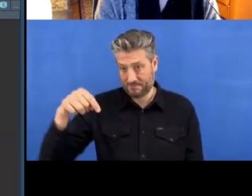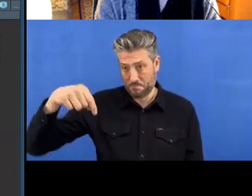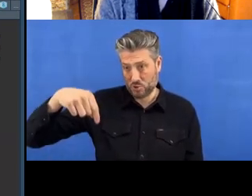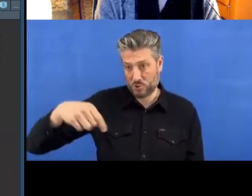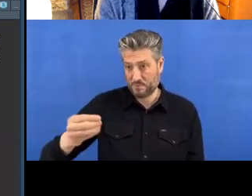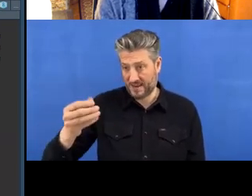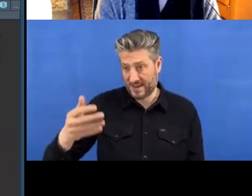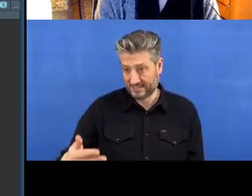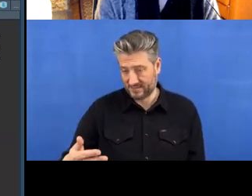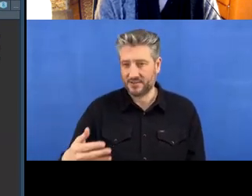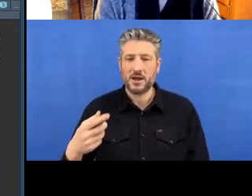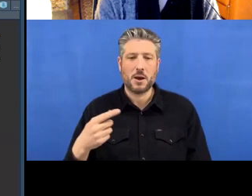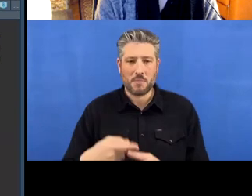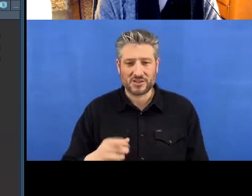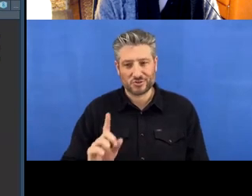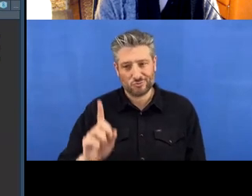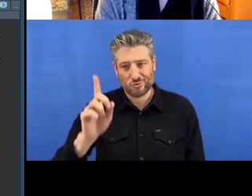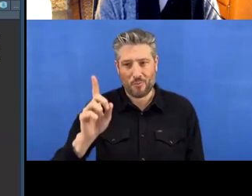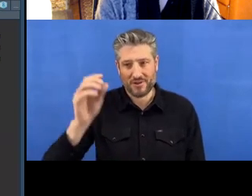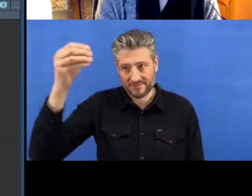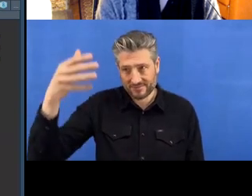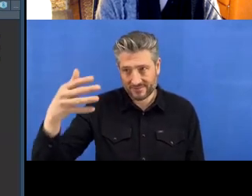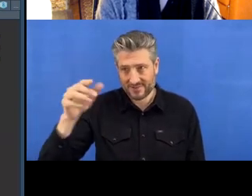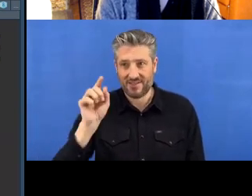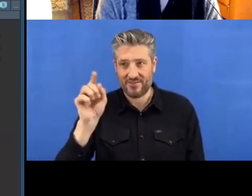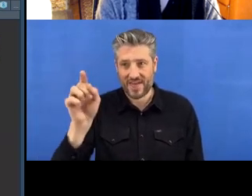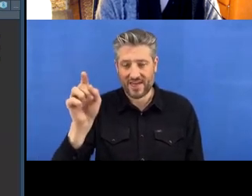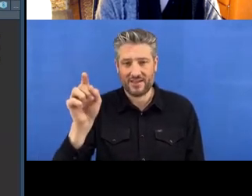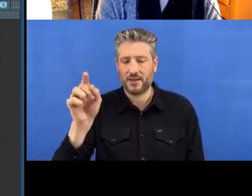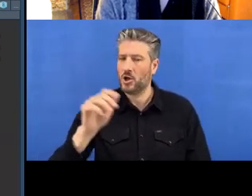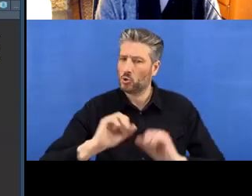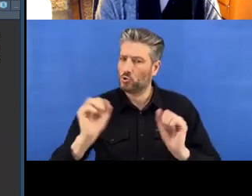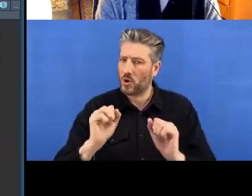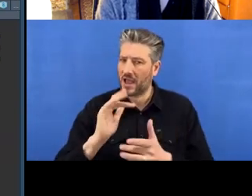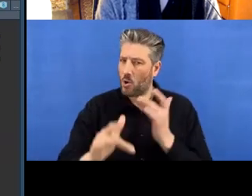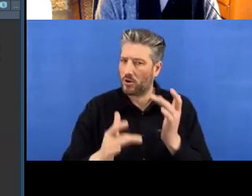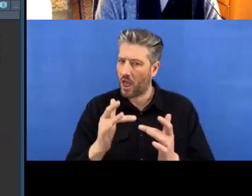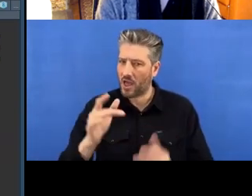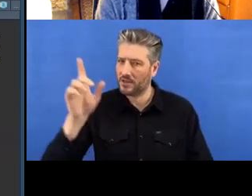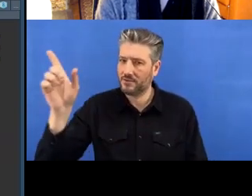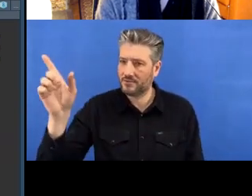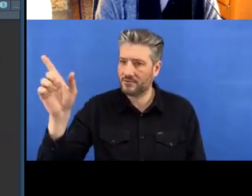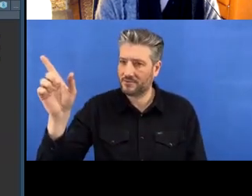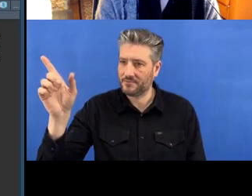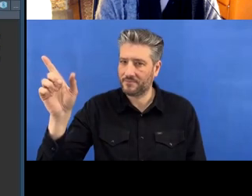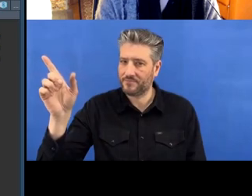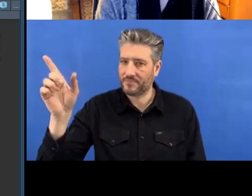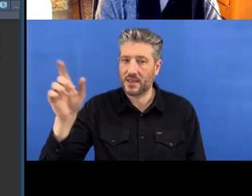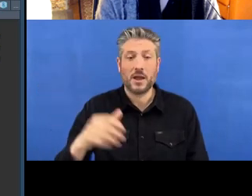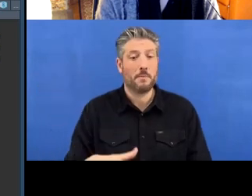top-right, because this is something that doesn't exist online yet. So from now on, we can start edit our code